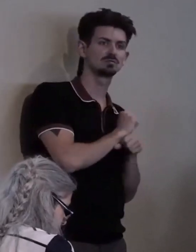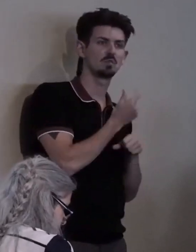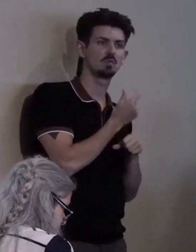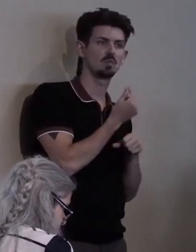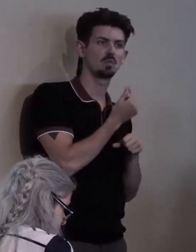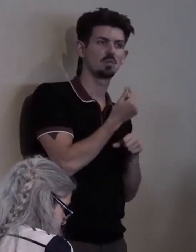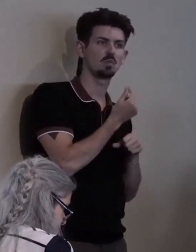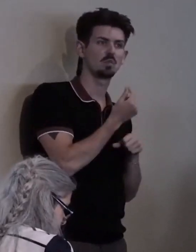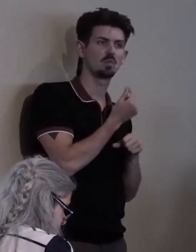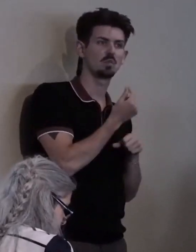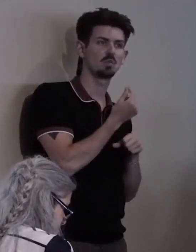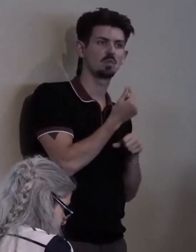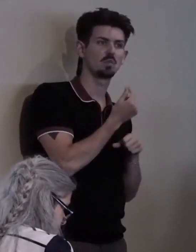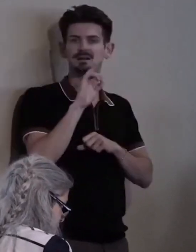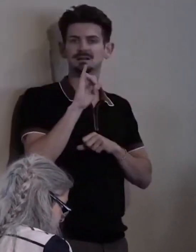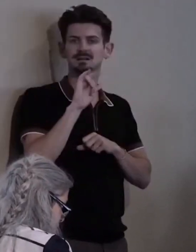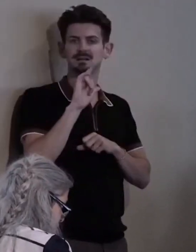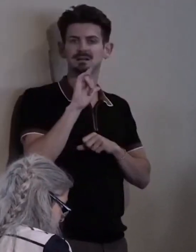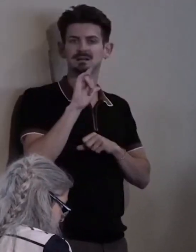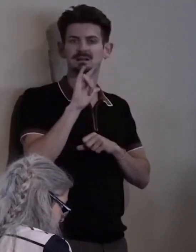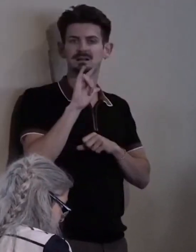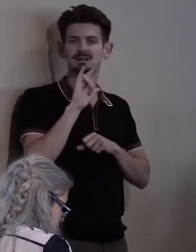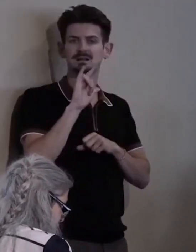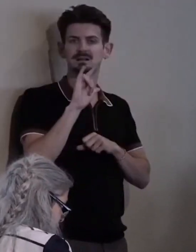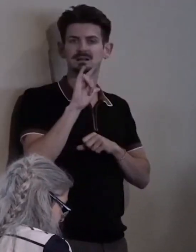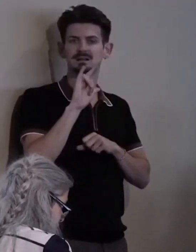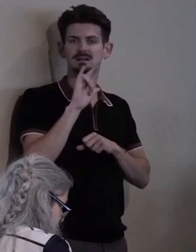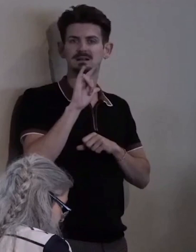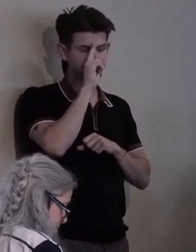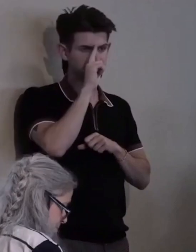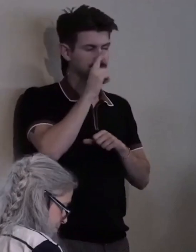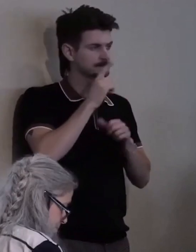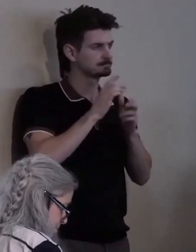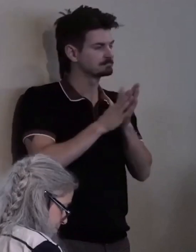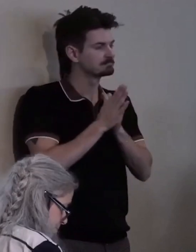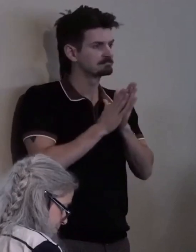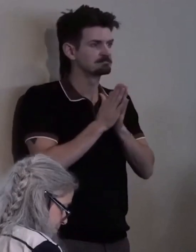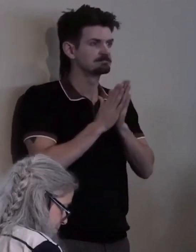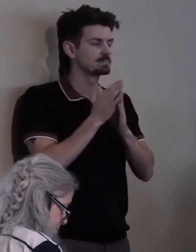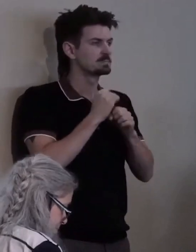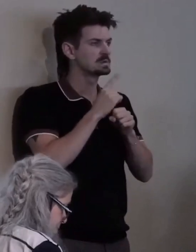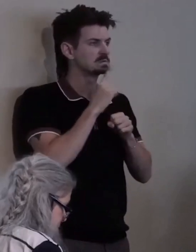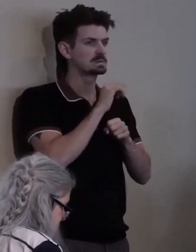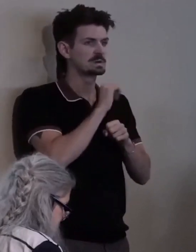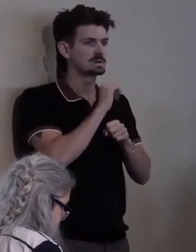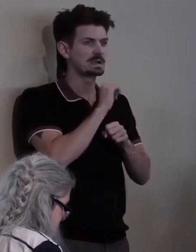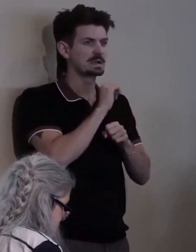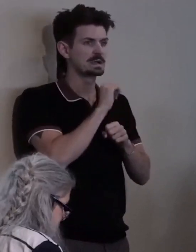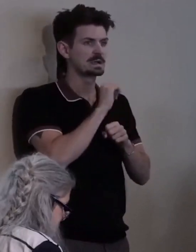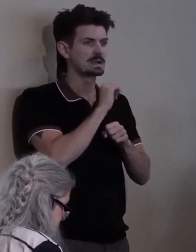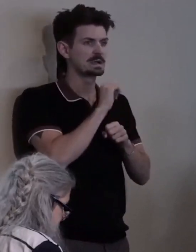to make sure that the ADA isn't dismantled through the courts.